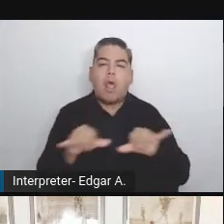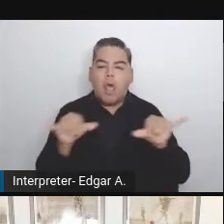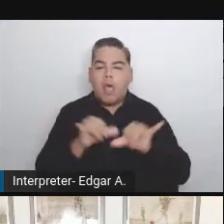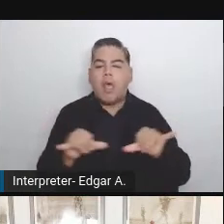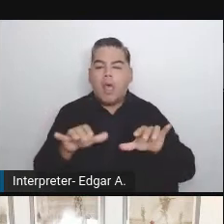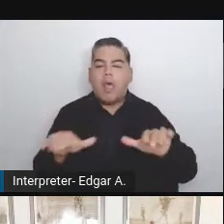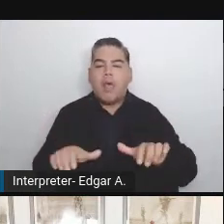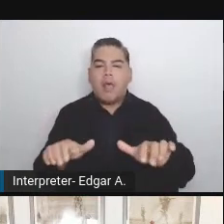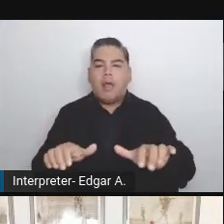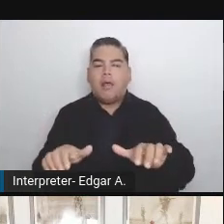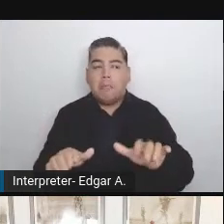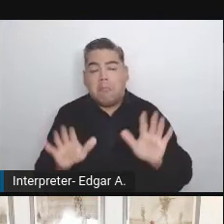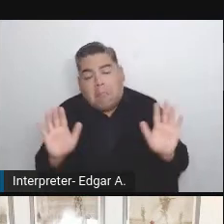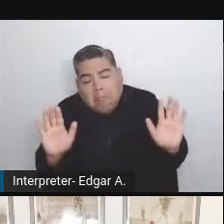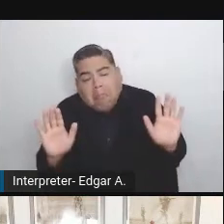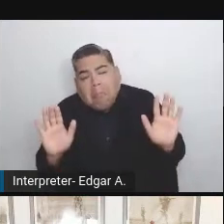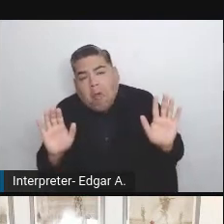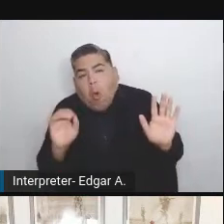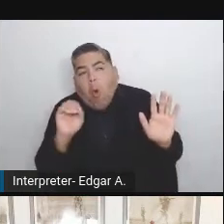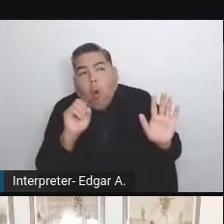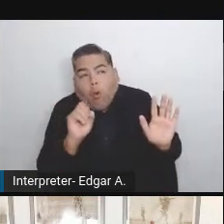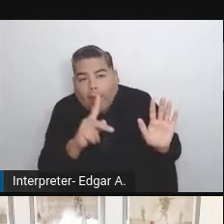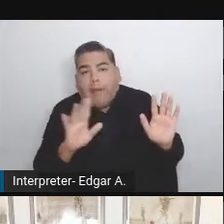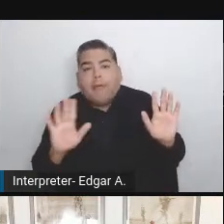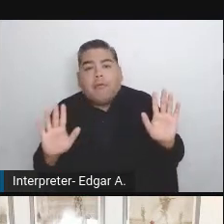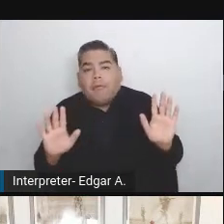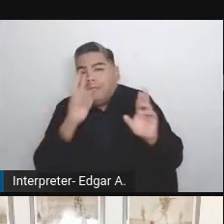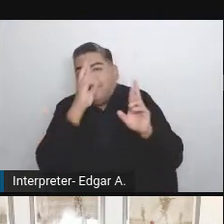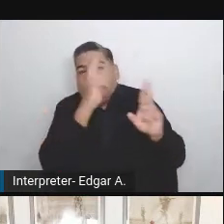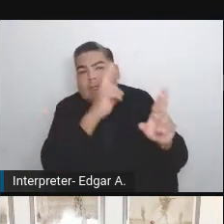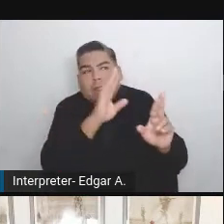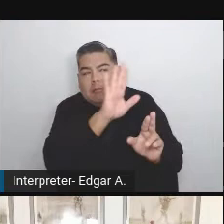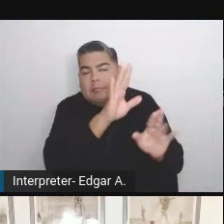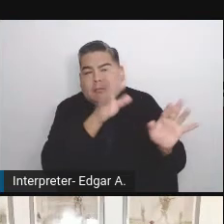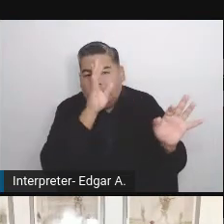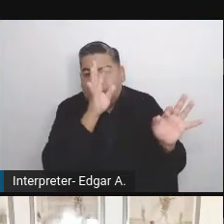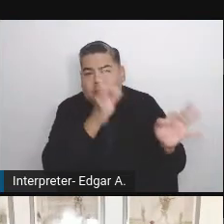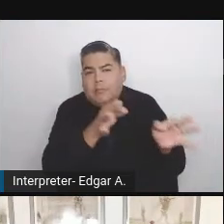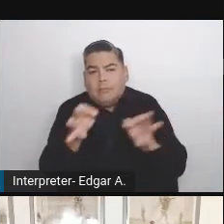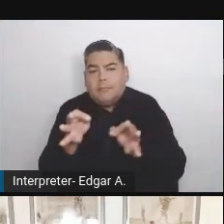The last very popular argument, we don't have time which results